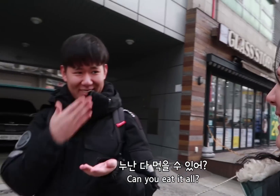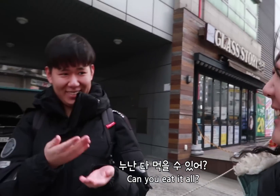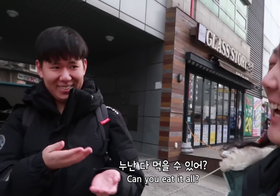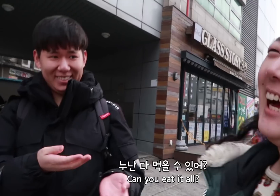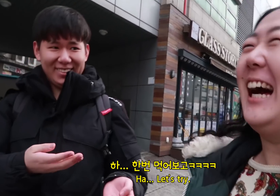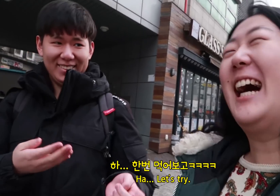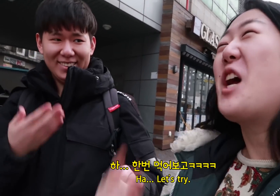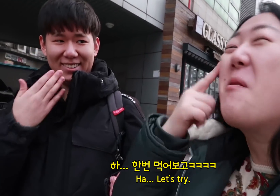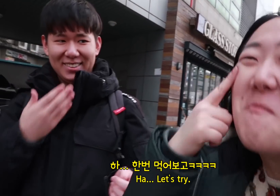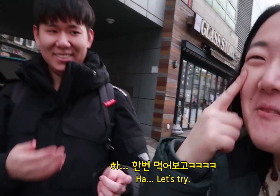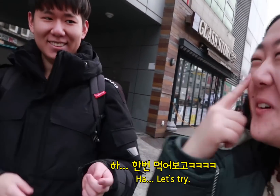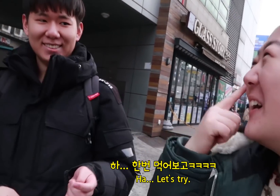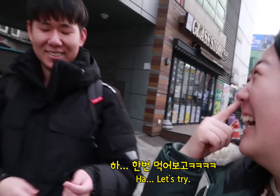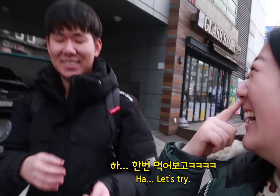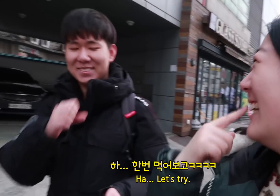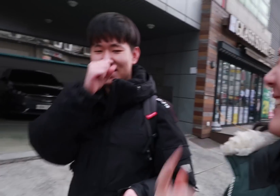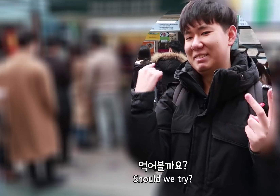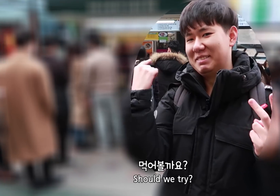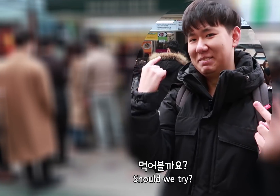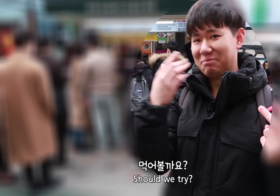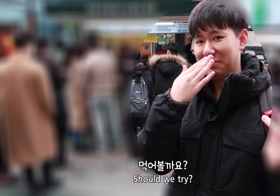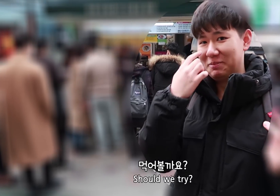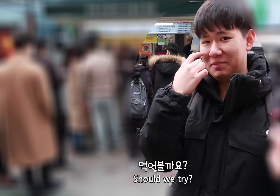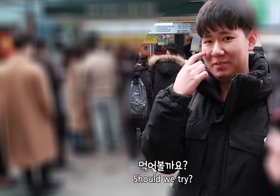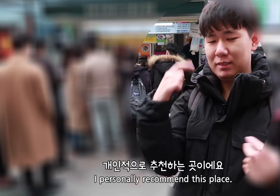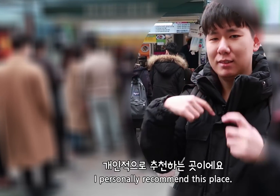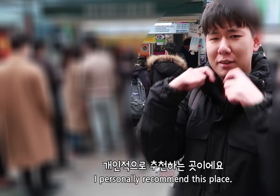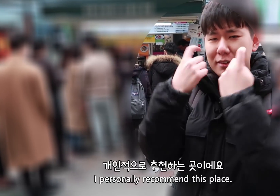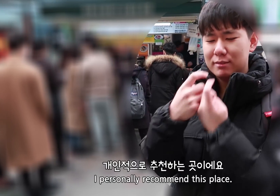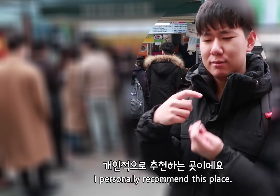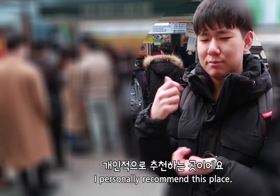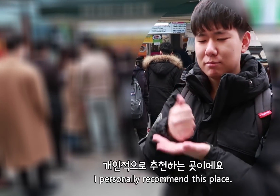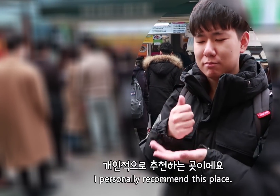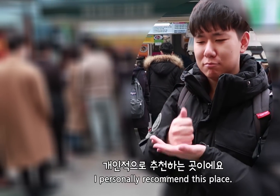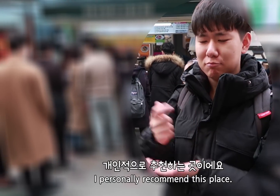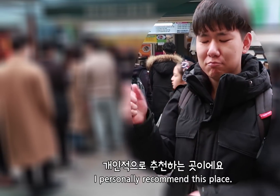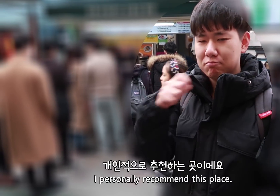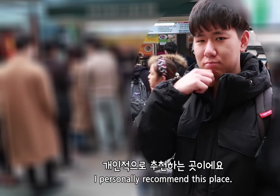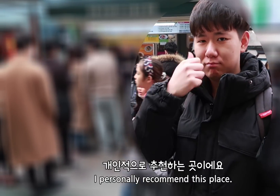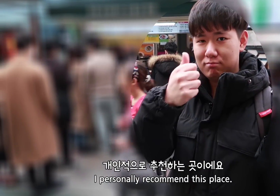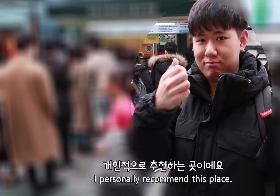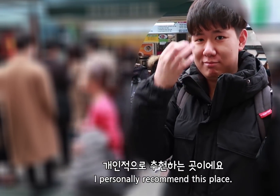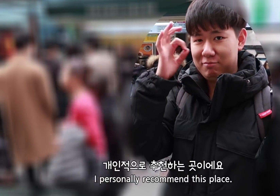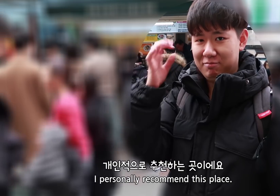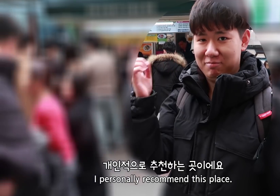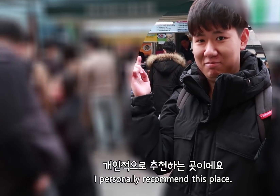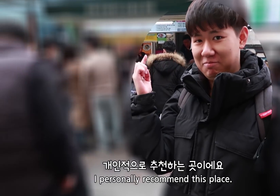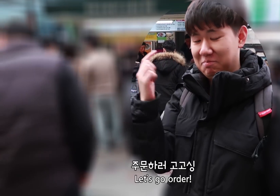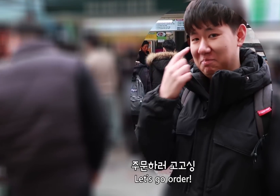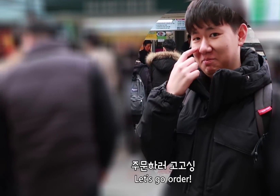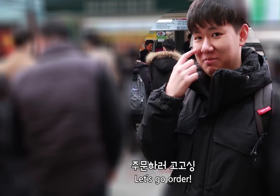Can you eat it all? - Ha... Let’s try. Should we try? I personally recommend this place.